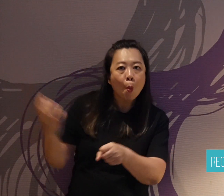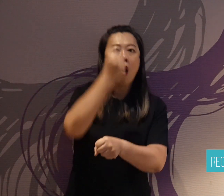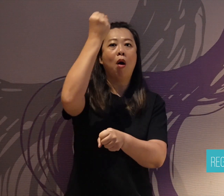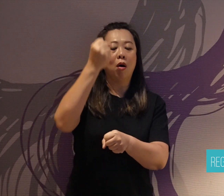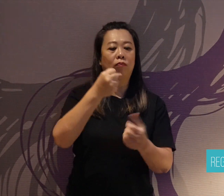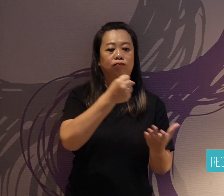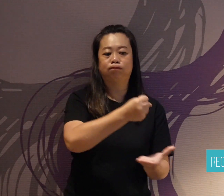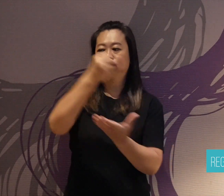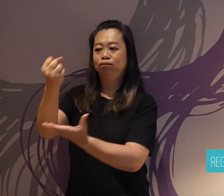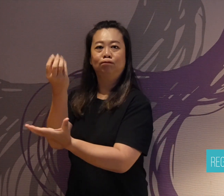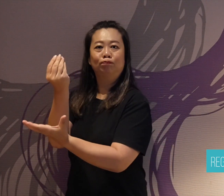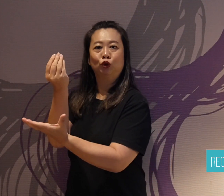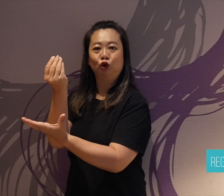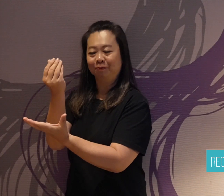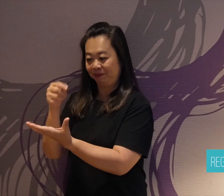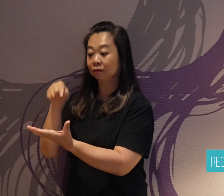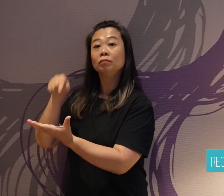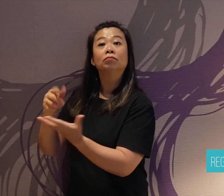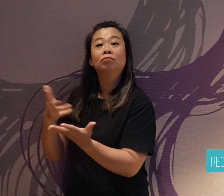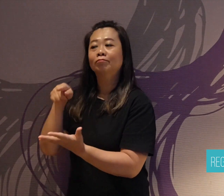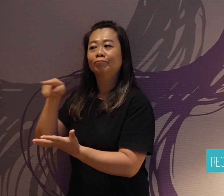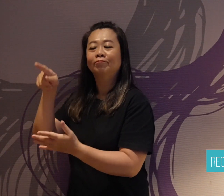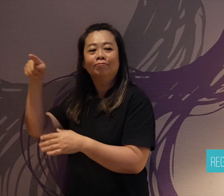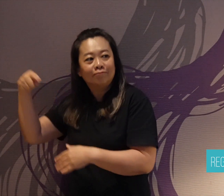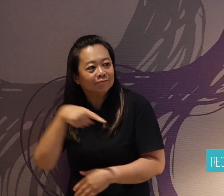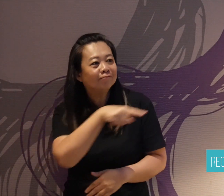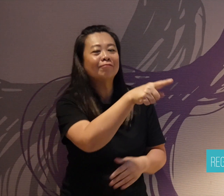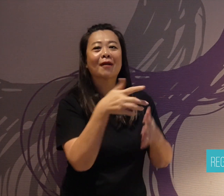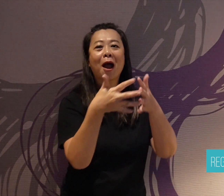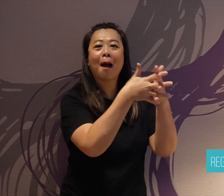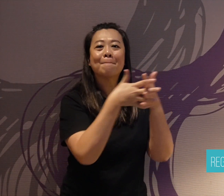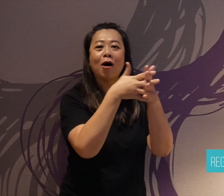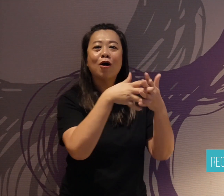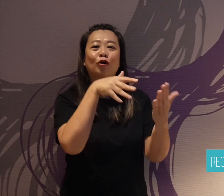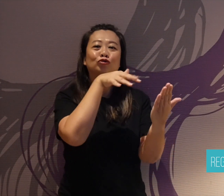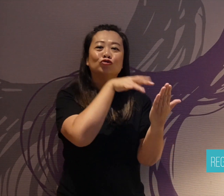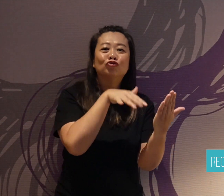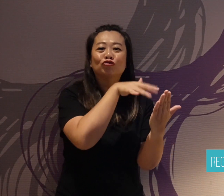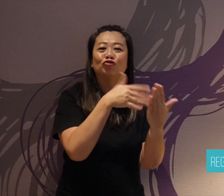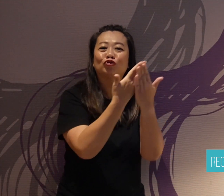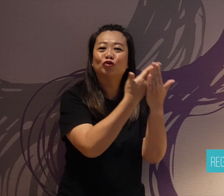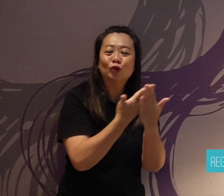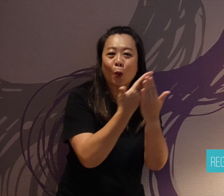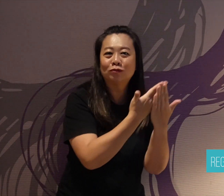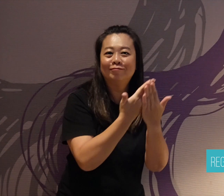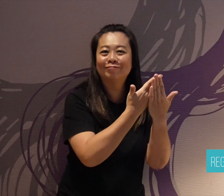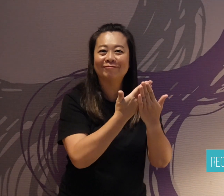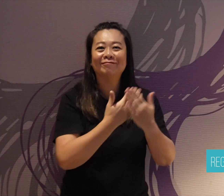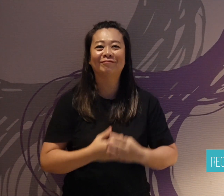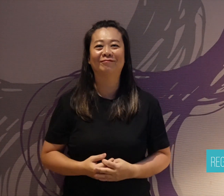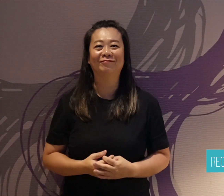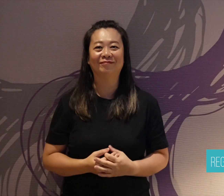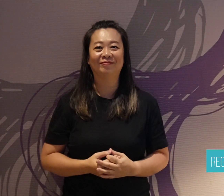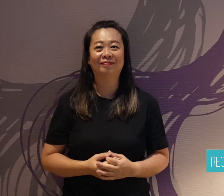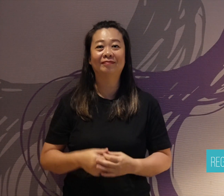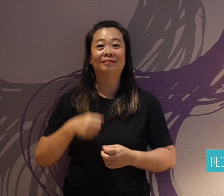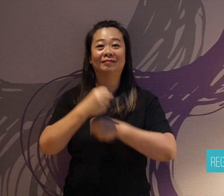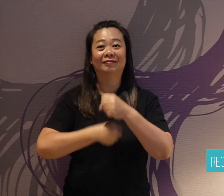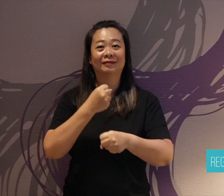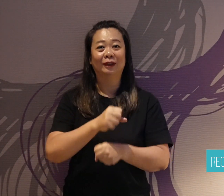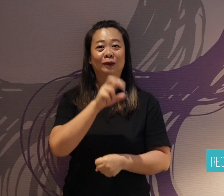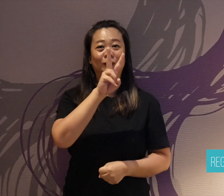New York to study in the USA. IN 2022, he joined the Beauty